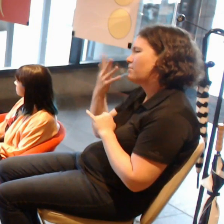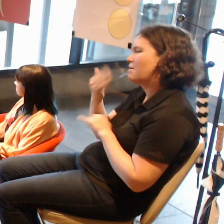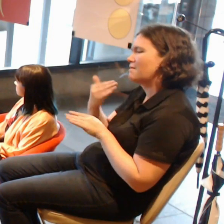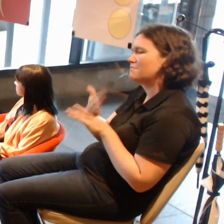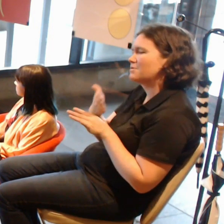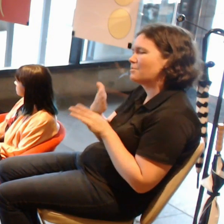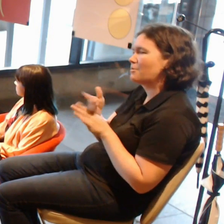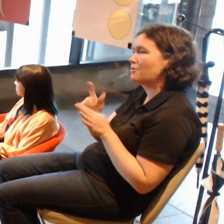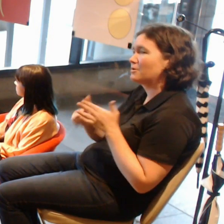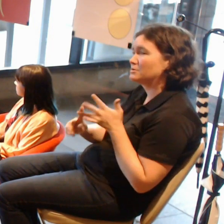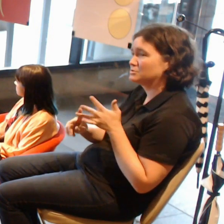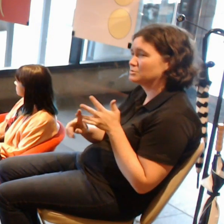in the real world